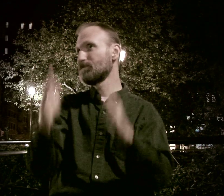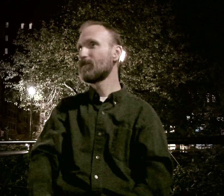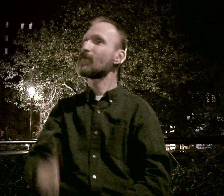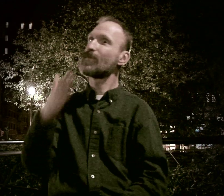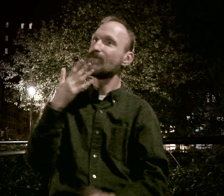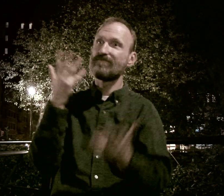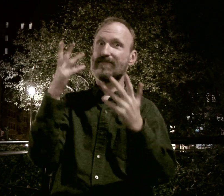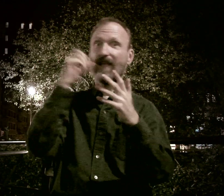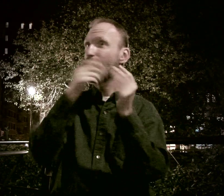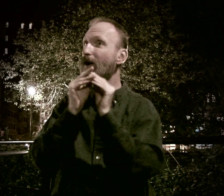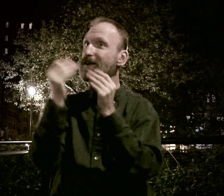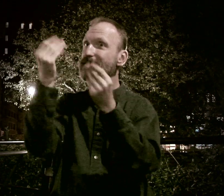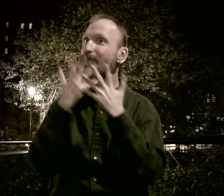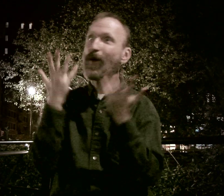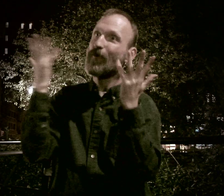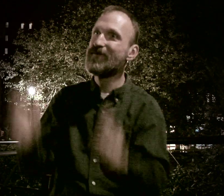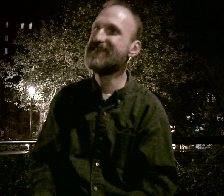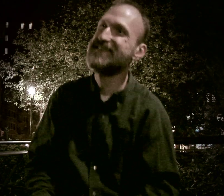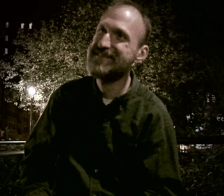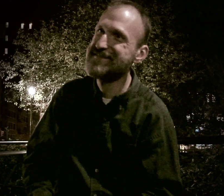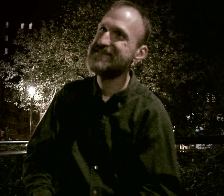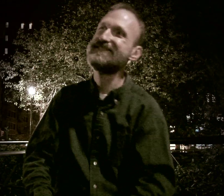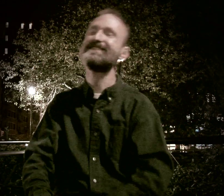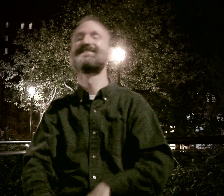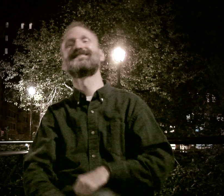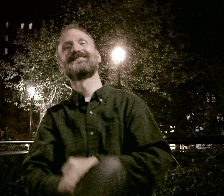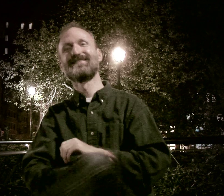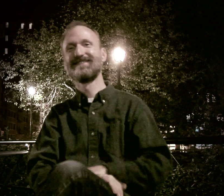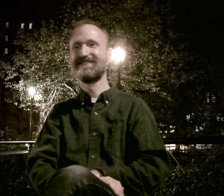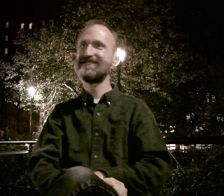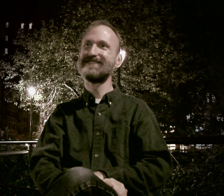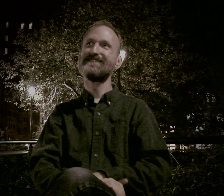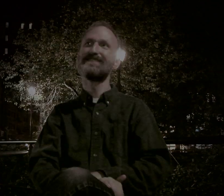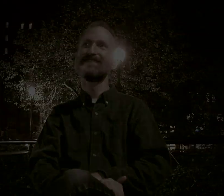So I guess if there's anything more, let me know.